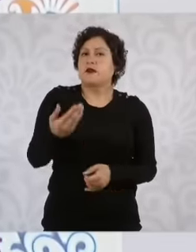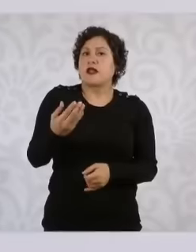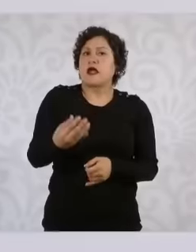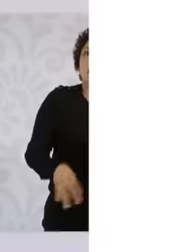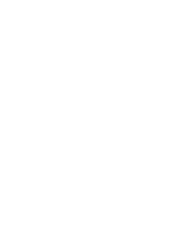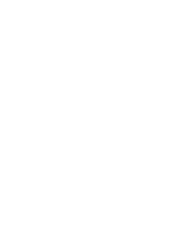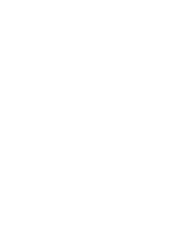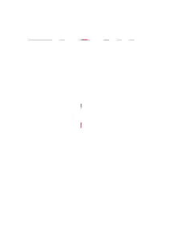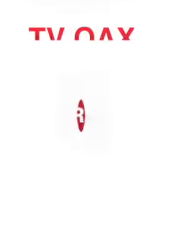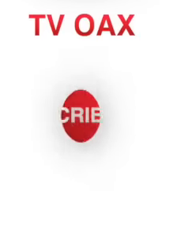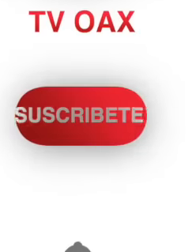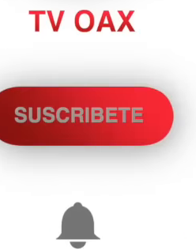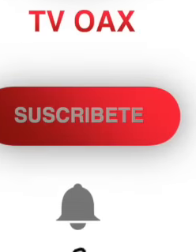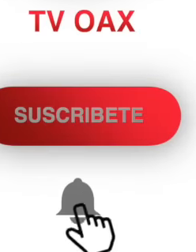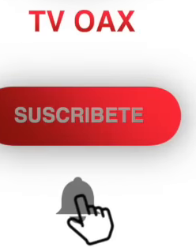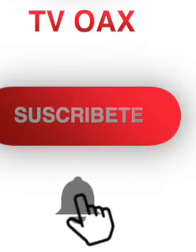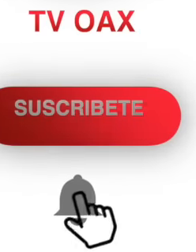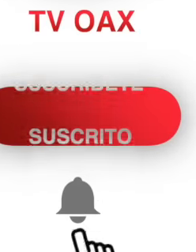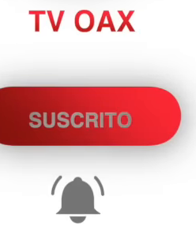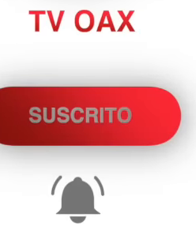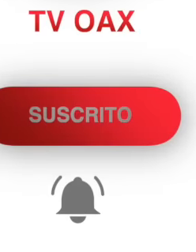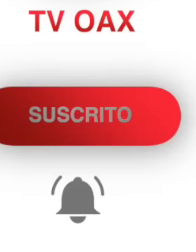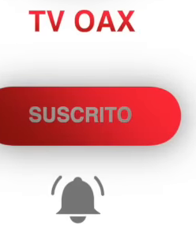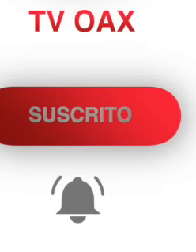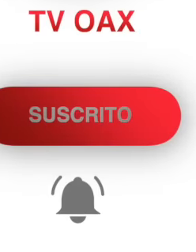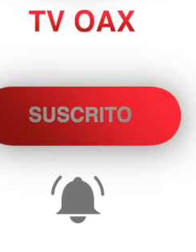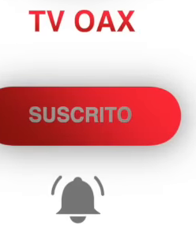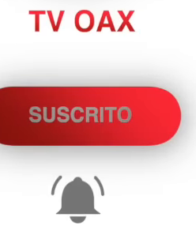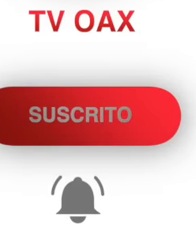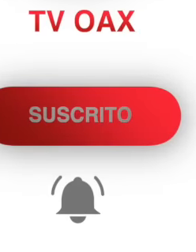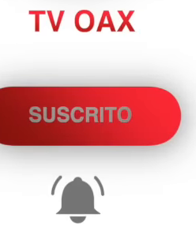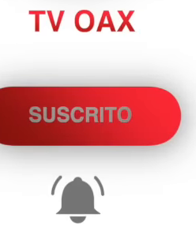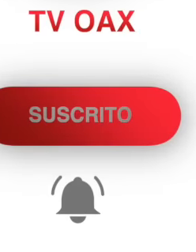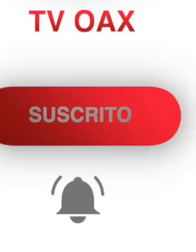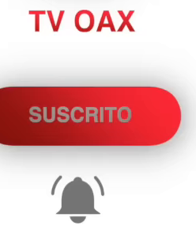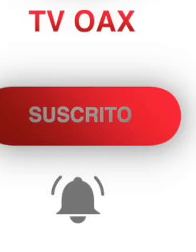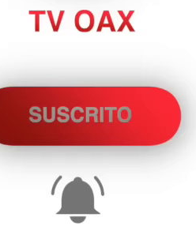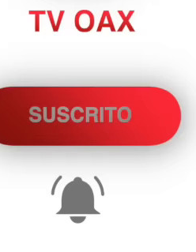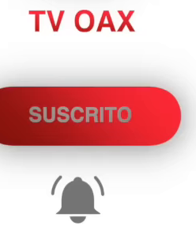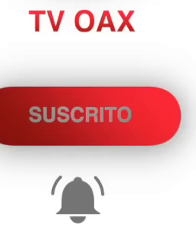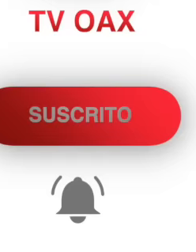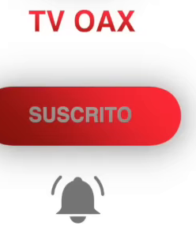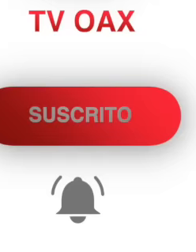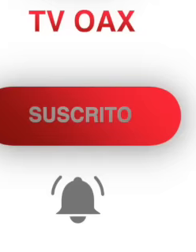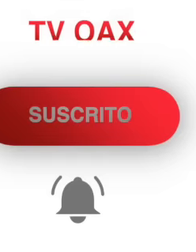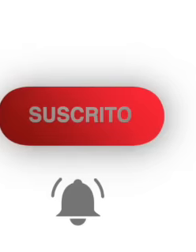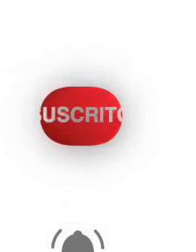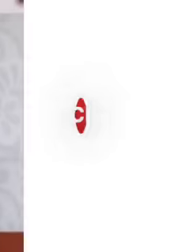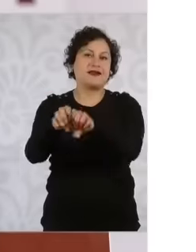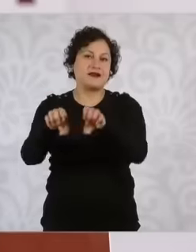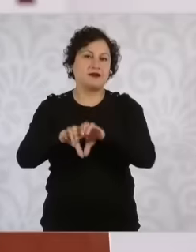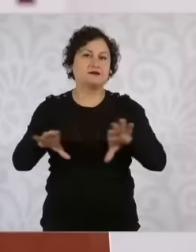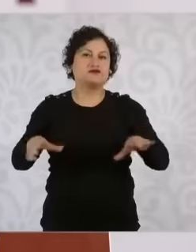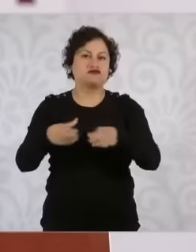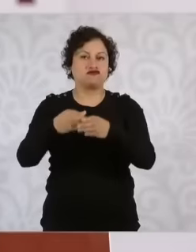eh Because the anniversary of the Mexican navy is celebrated there and also on October 4 As